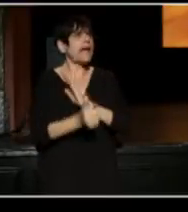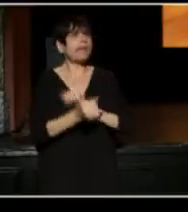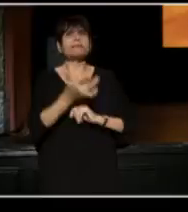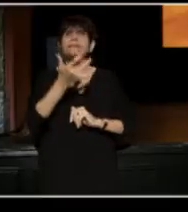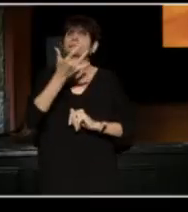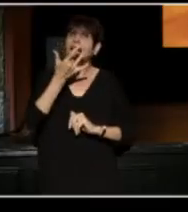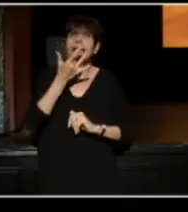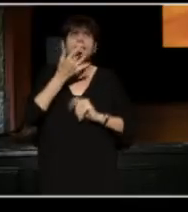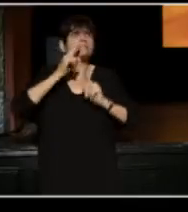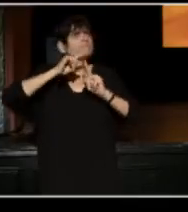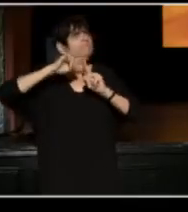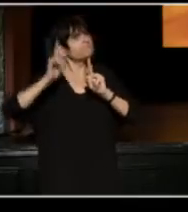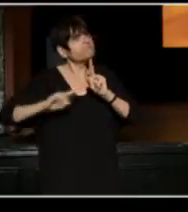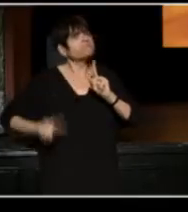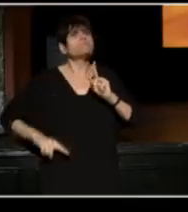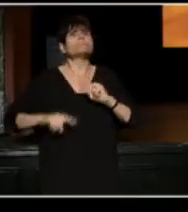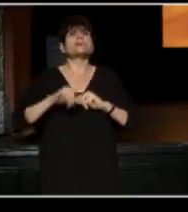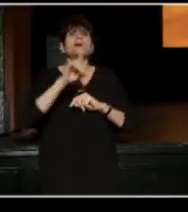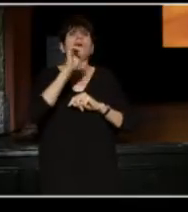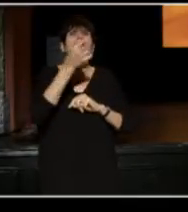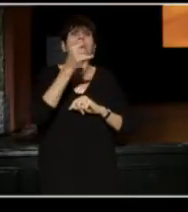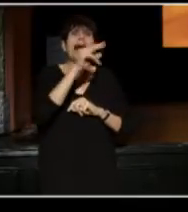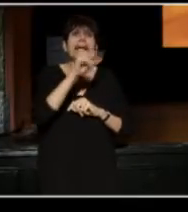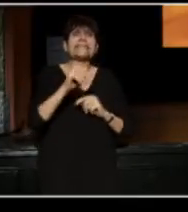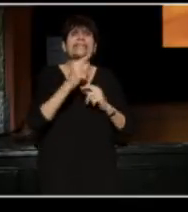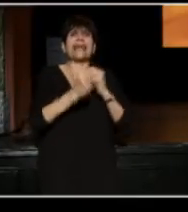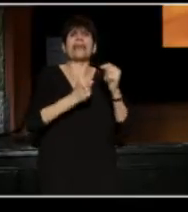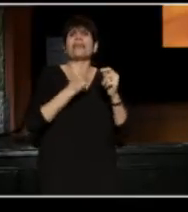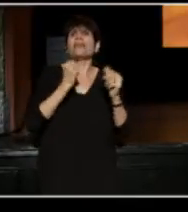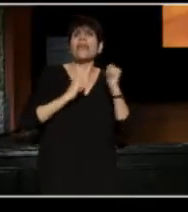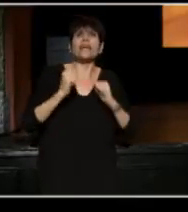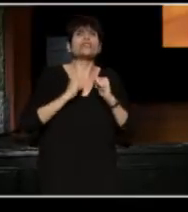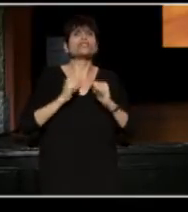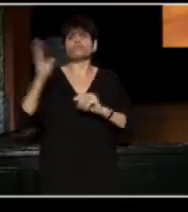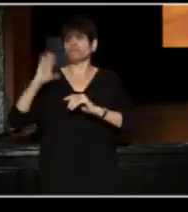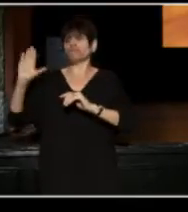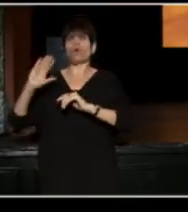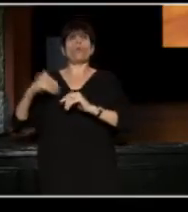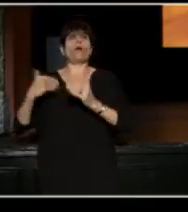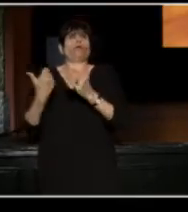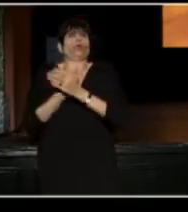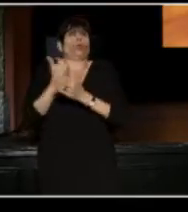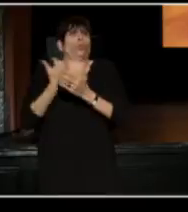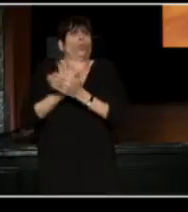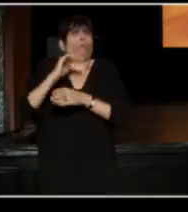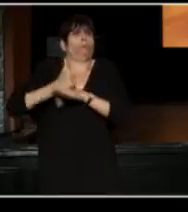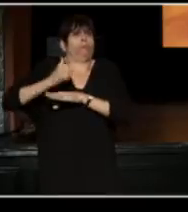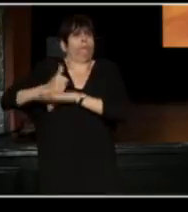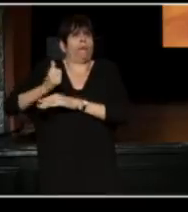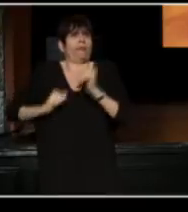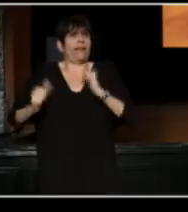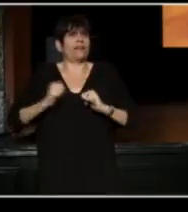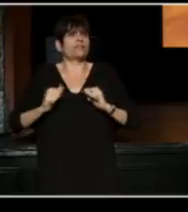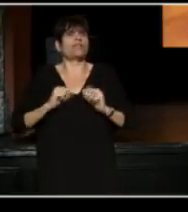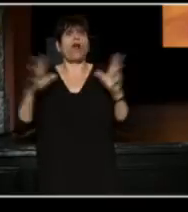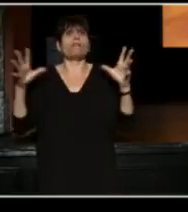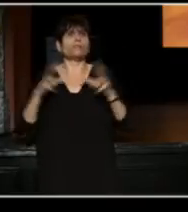We have Legacy theaters, we have new kids on the block, and all of us are working together and separately sometimes,